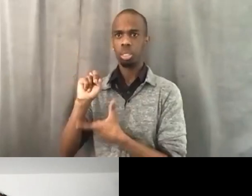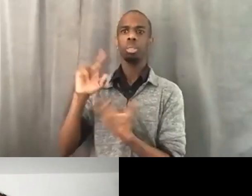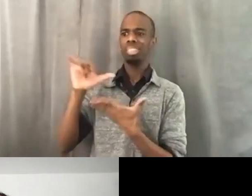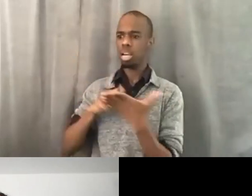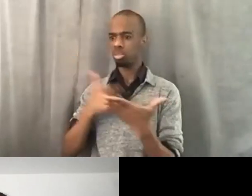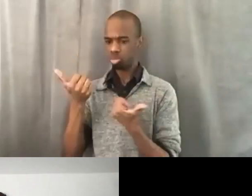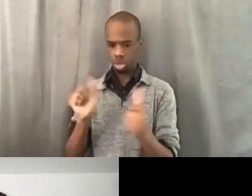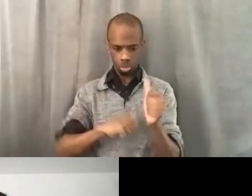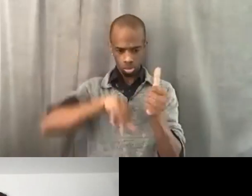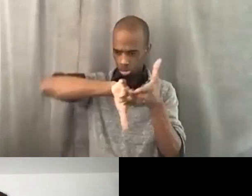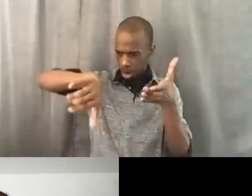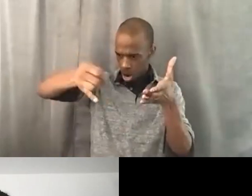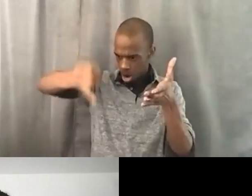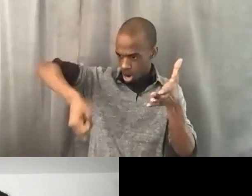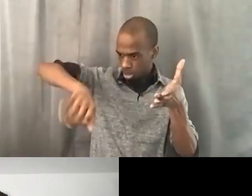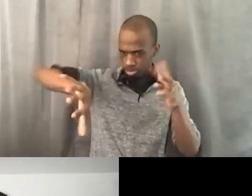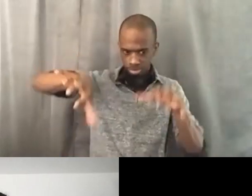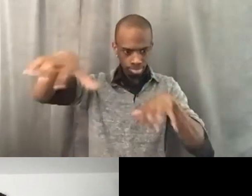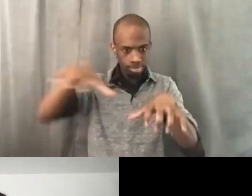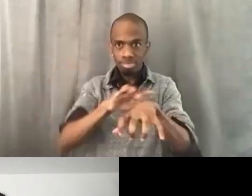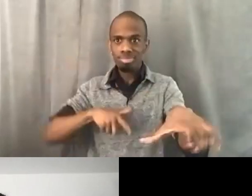of victory of seeing that even within this struggle of...